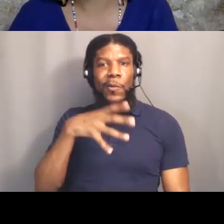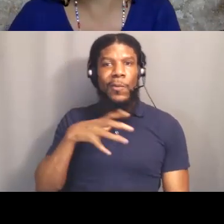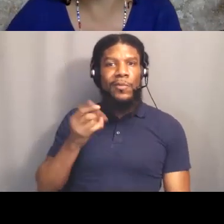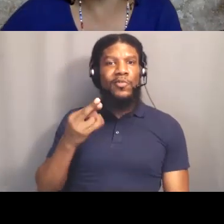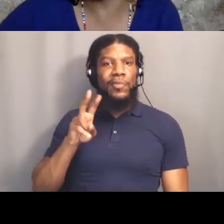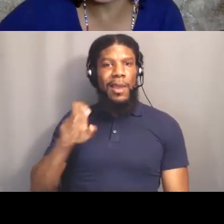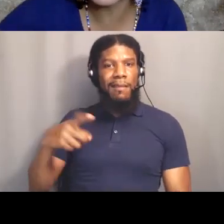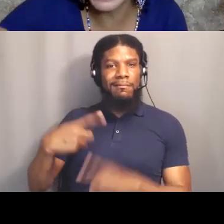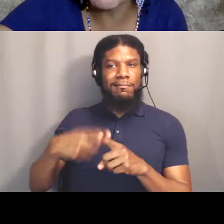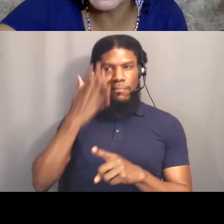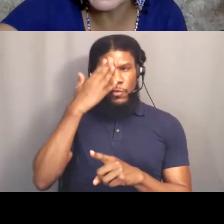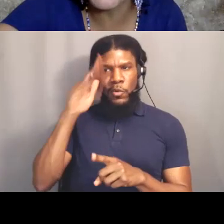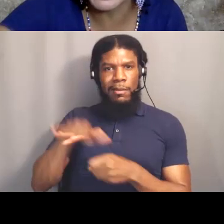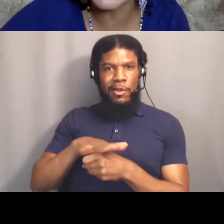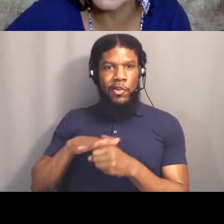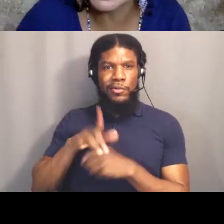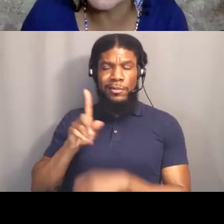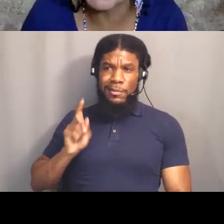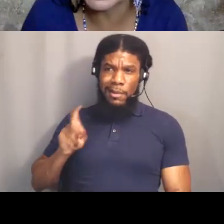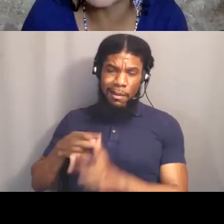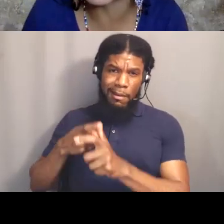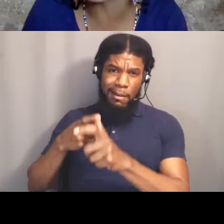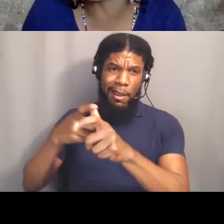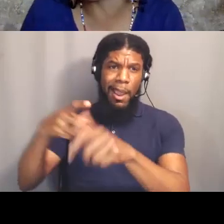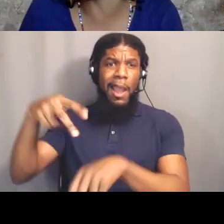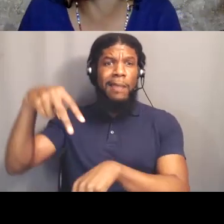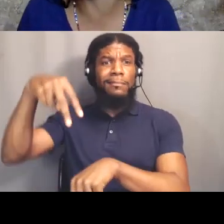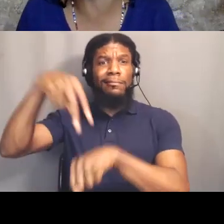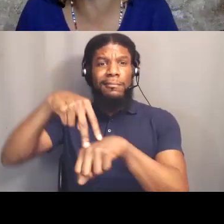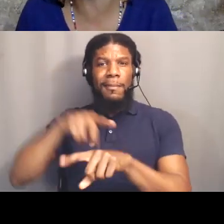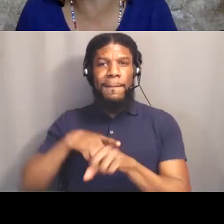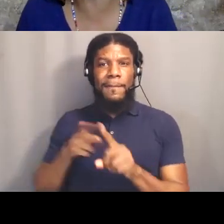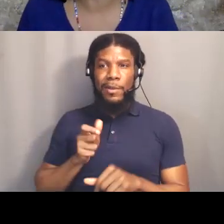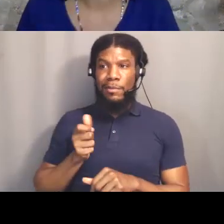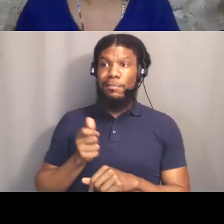She's all the way at the top and that's the rest of us at the bottom because we can't keep up with Sharlia.